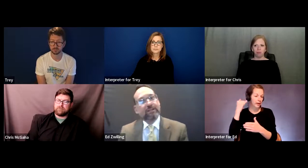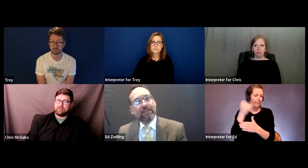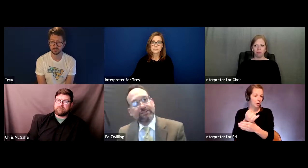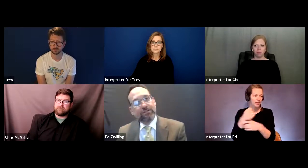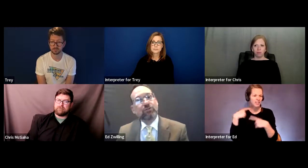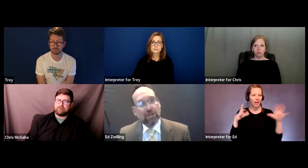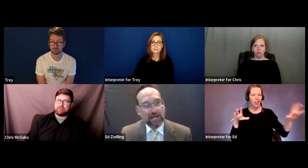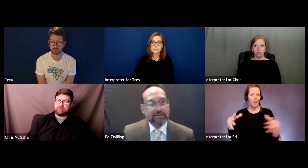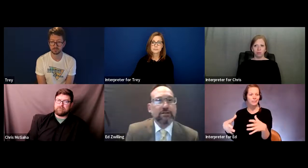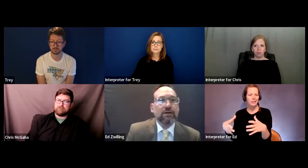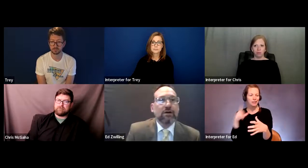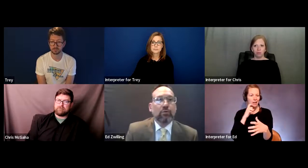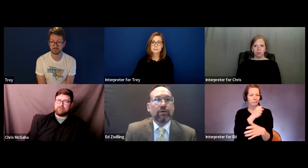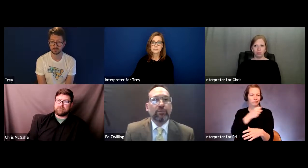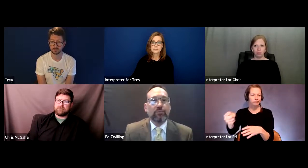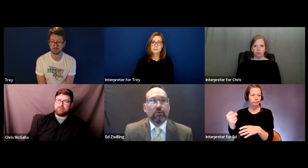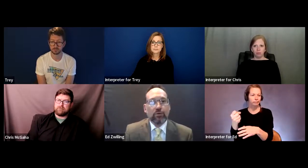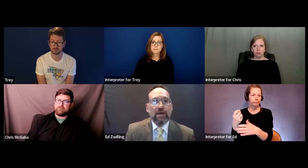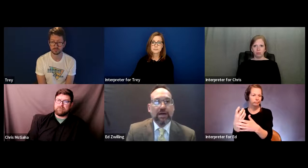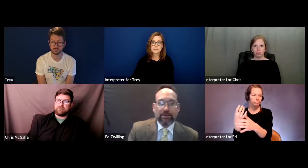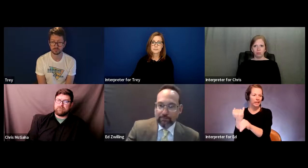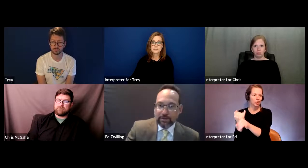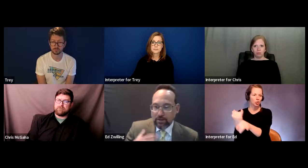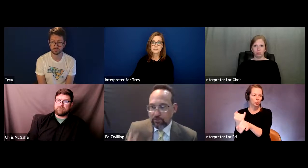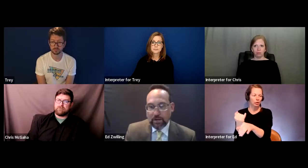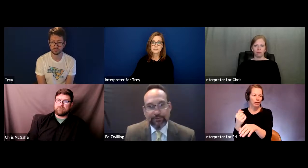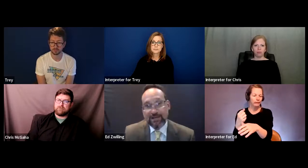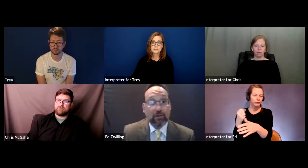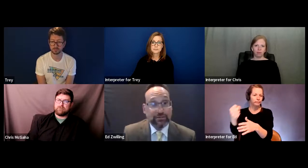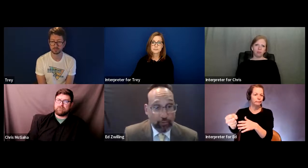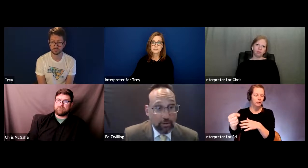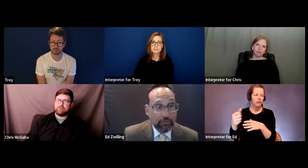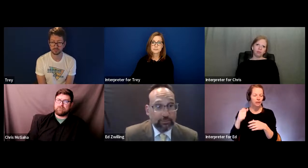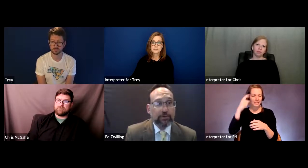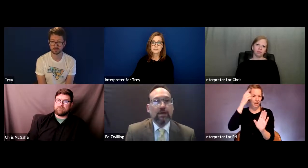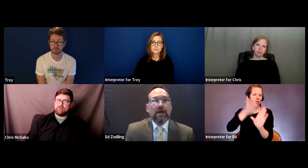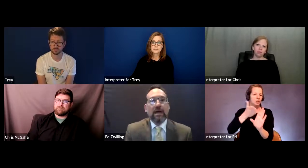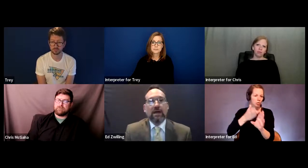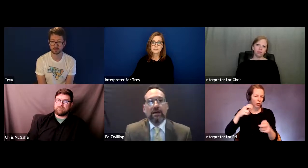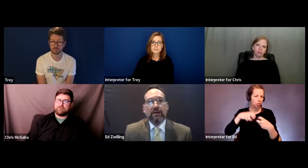in and institutionalized with people who had psychological problems.